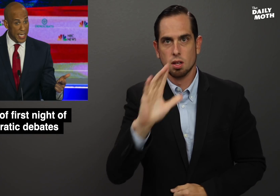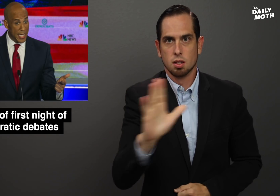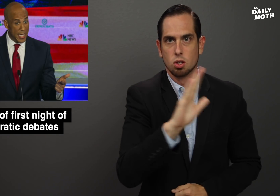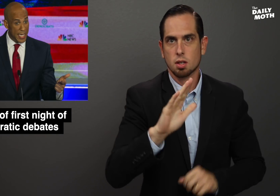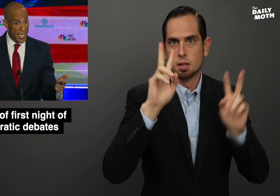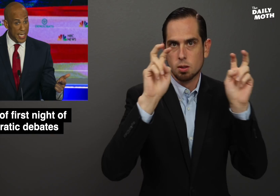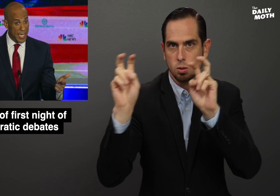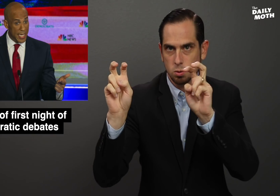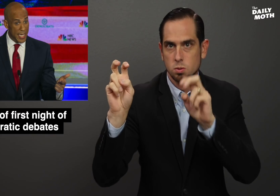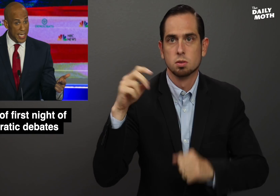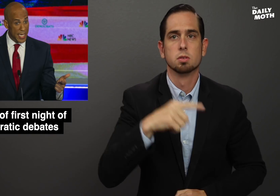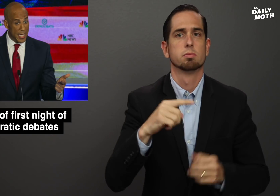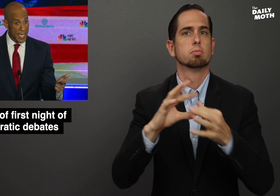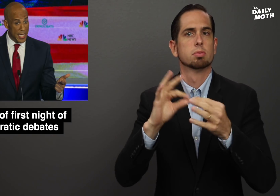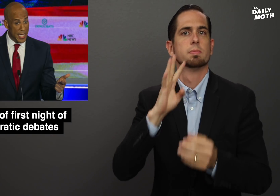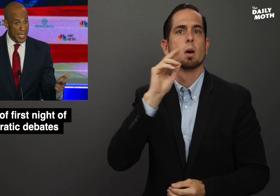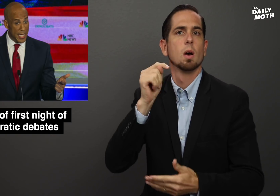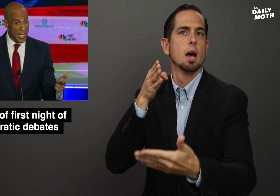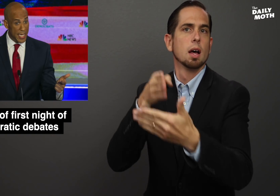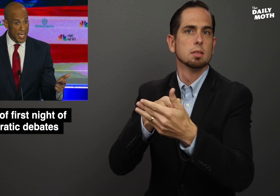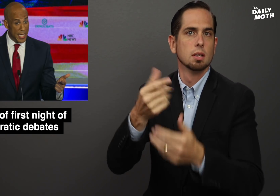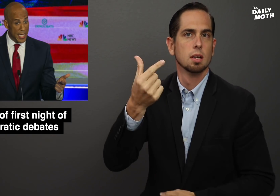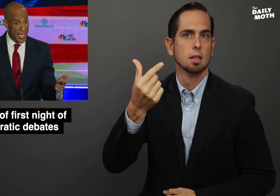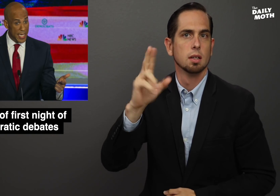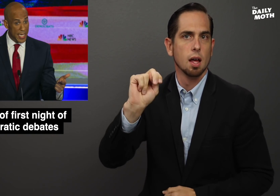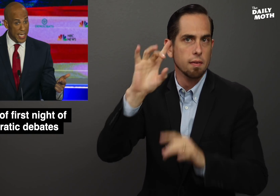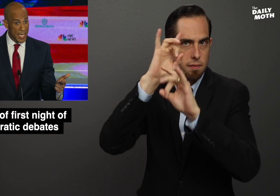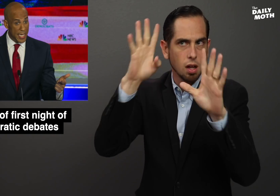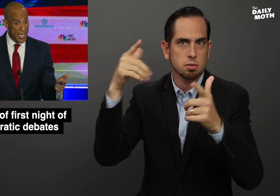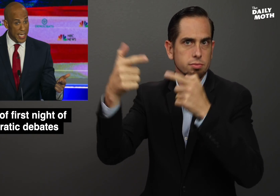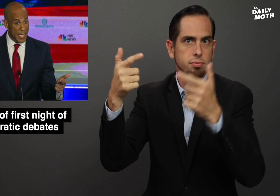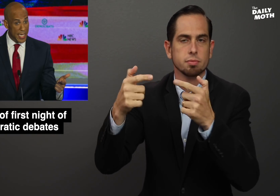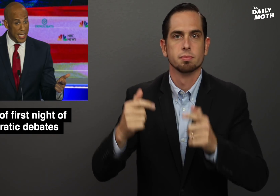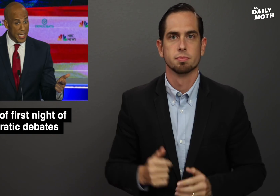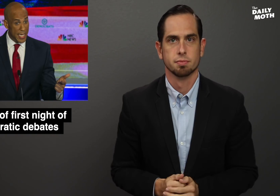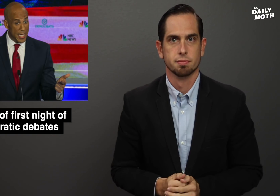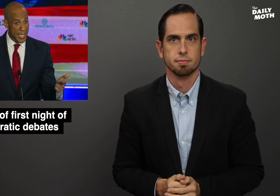their issues, and spoke out against gun violence.